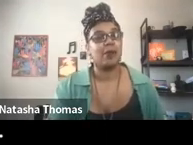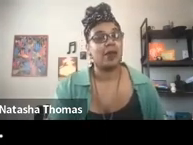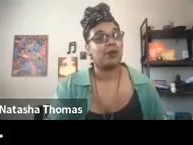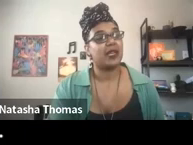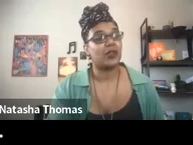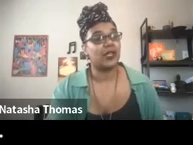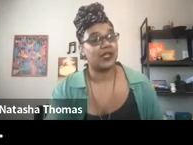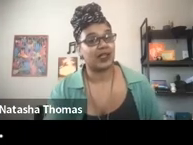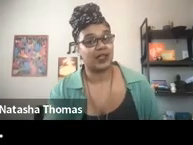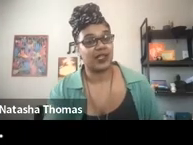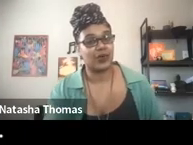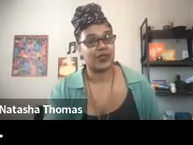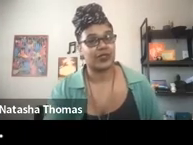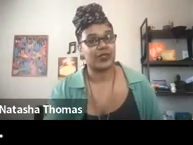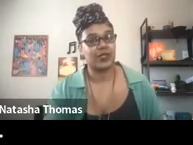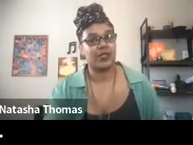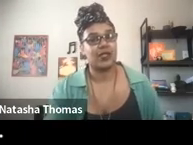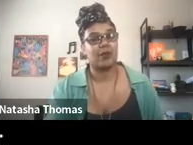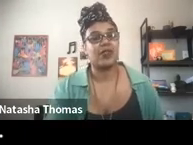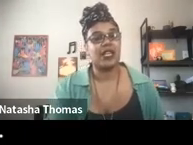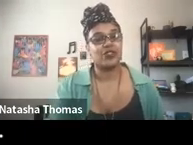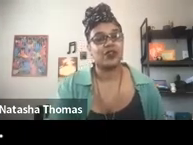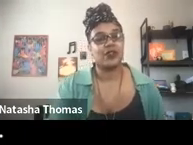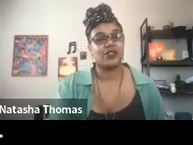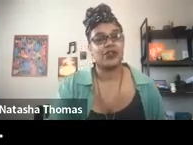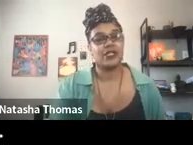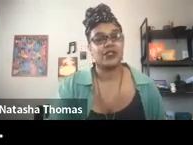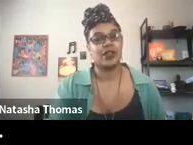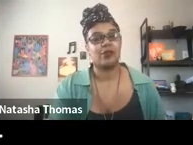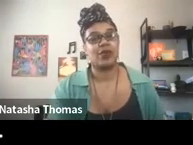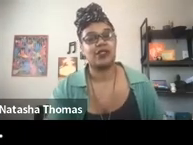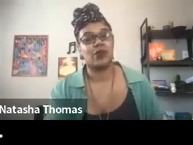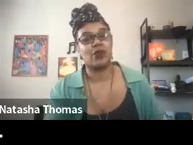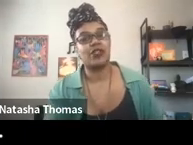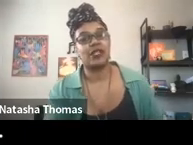My map may not look exactly like yours, but the nature of our journeys our points of origin